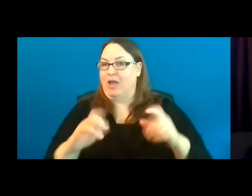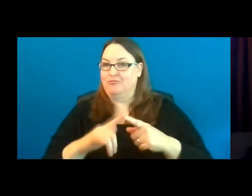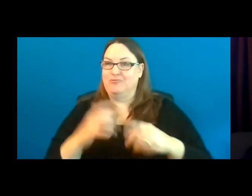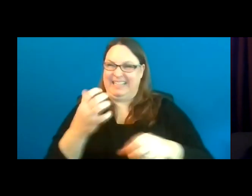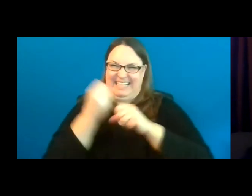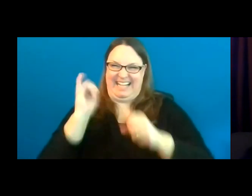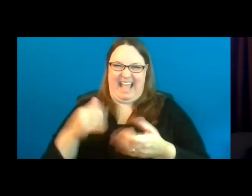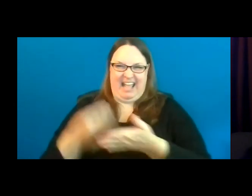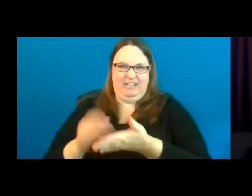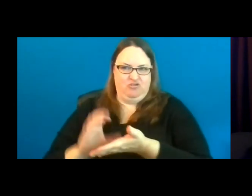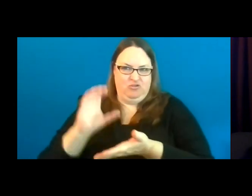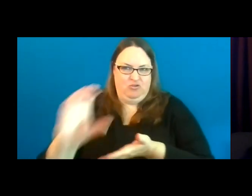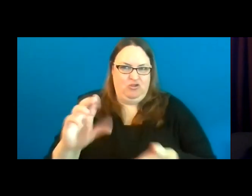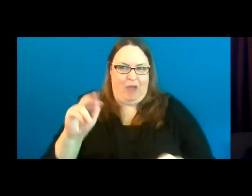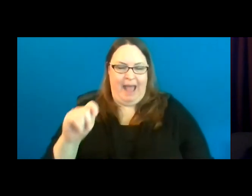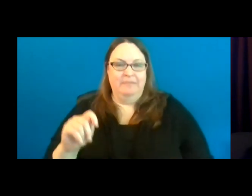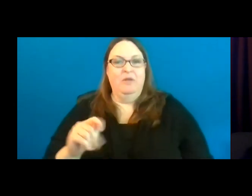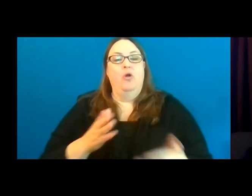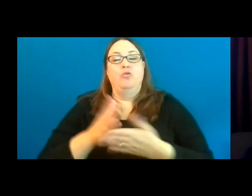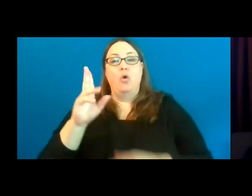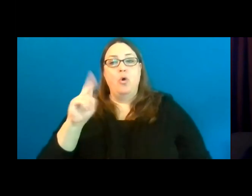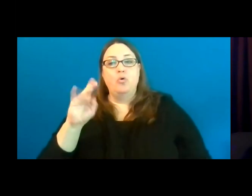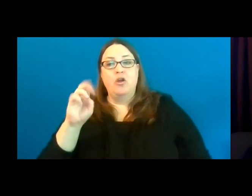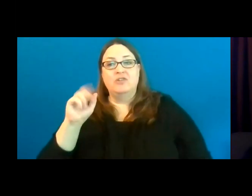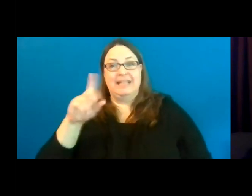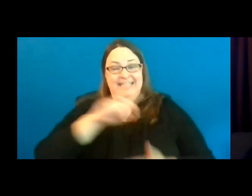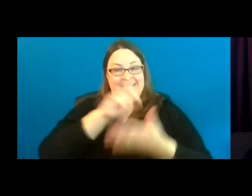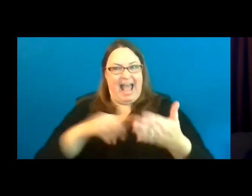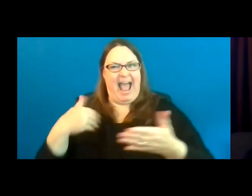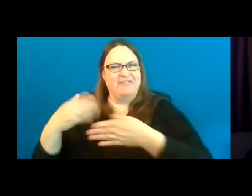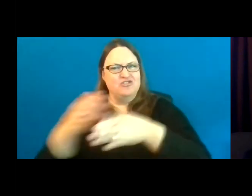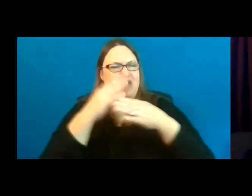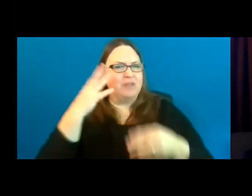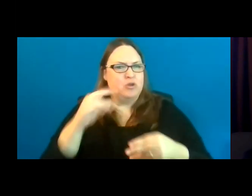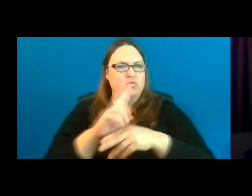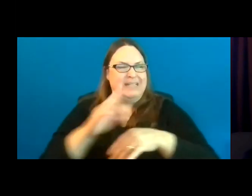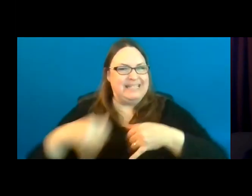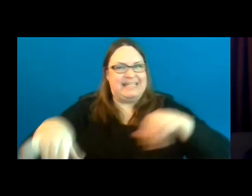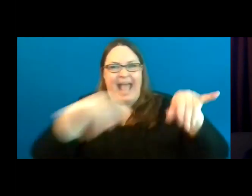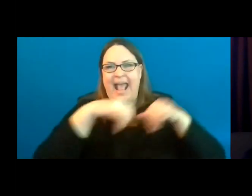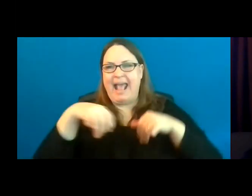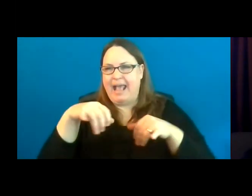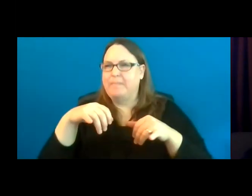Through universal design, all people have a shared experience. They use the same equipment and fish off the same pavilion together.